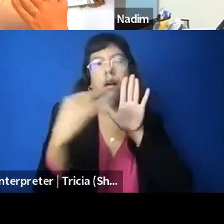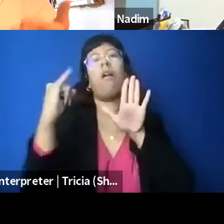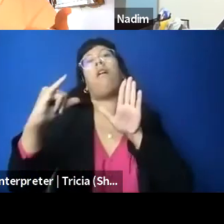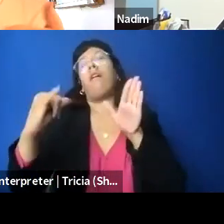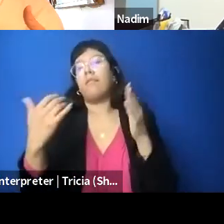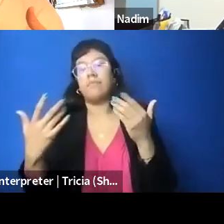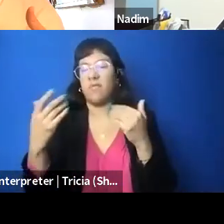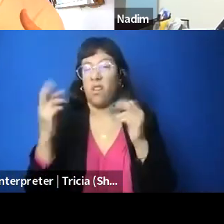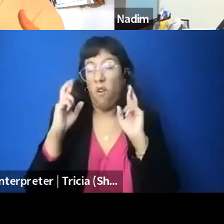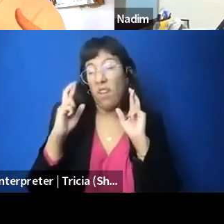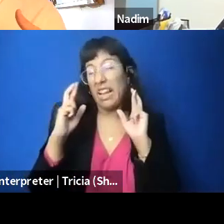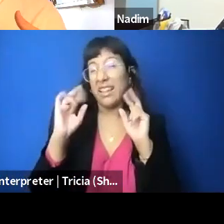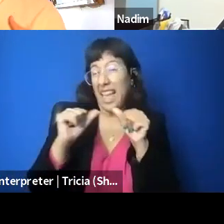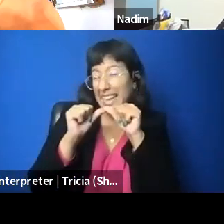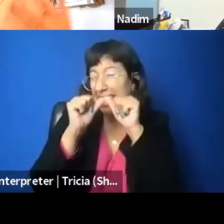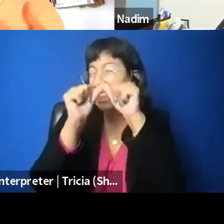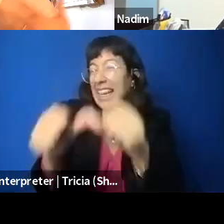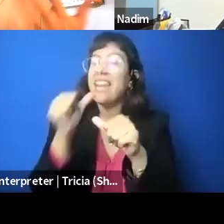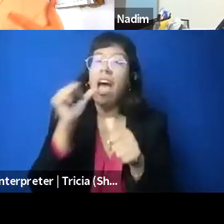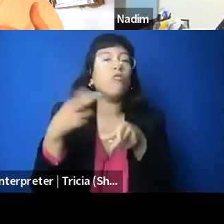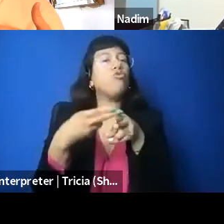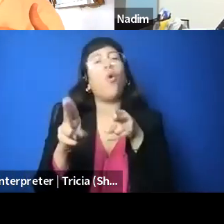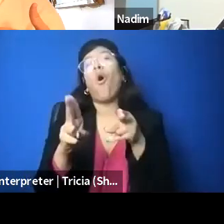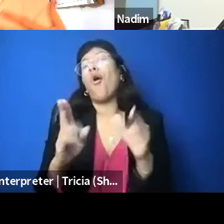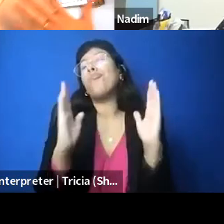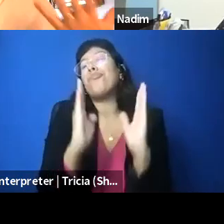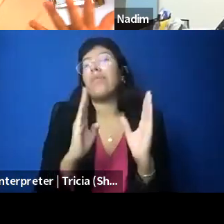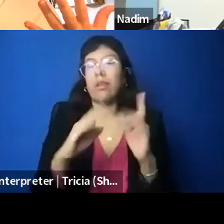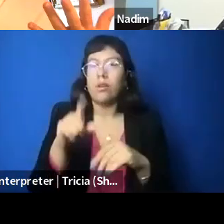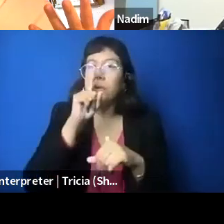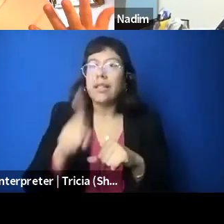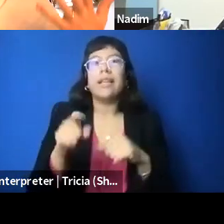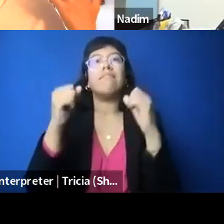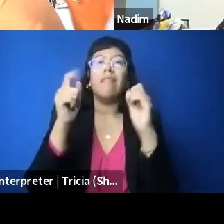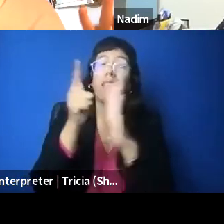So, symposiums, law review articles in the legal academic context is really important,